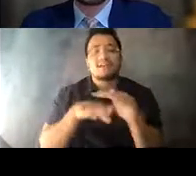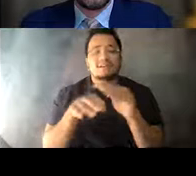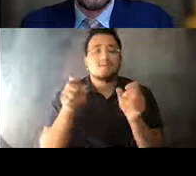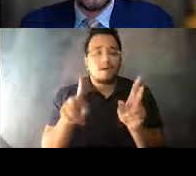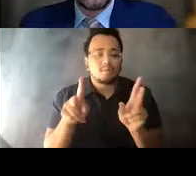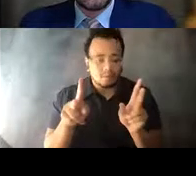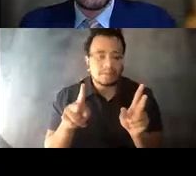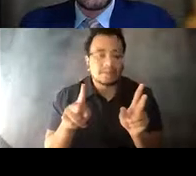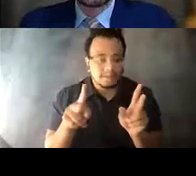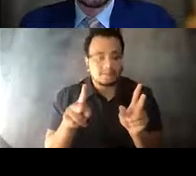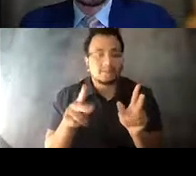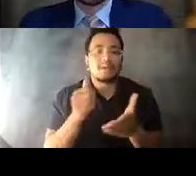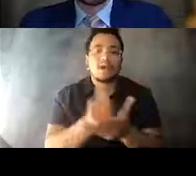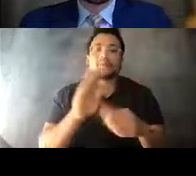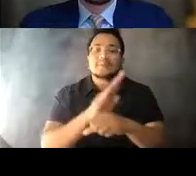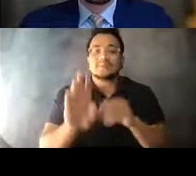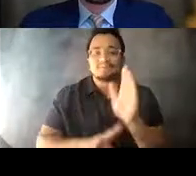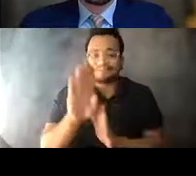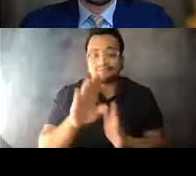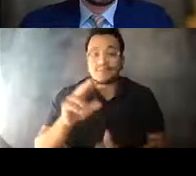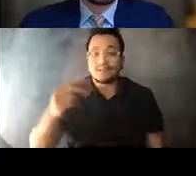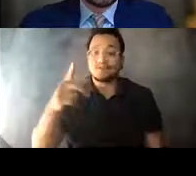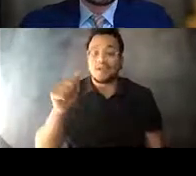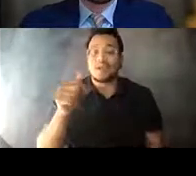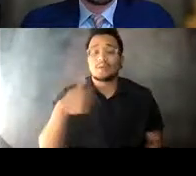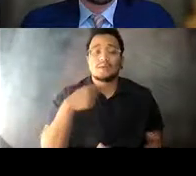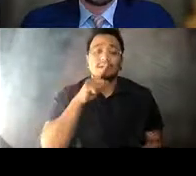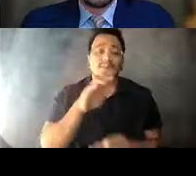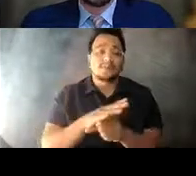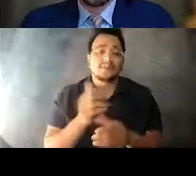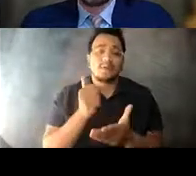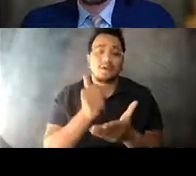14:31:04 NGA is committed to helping governors achieve all their policy goals, from workforce